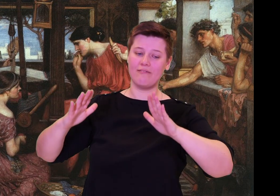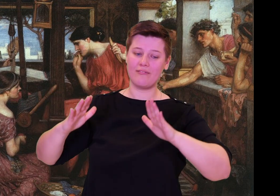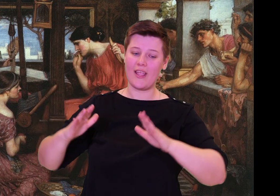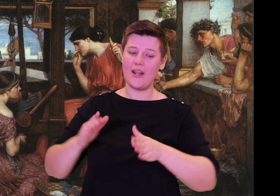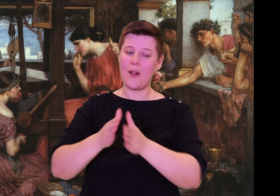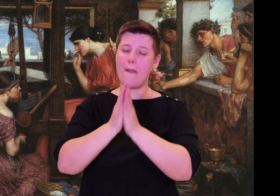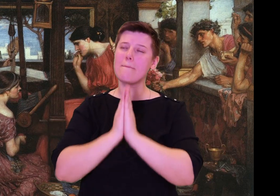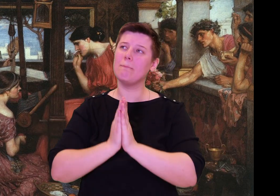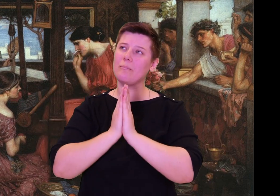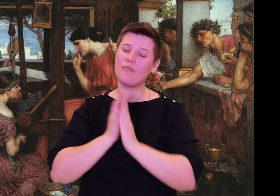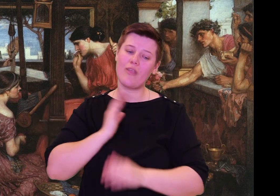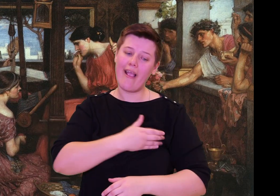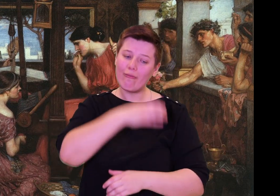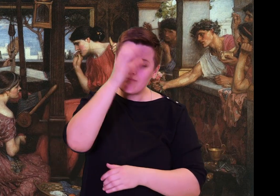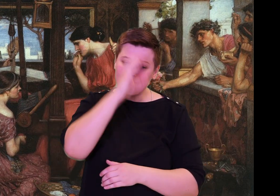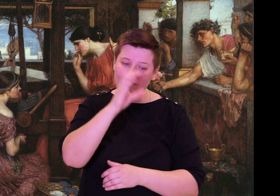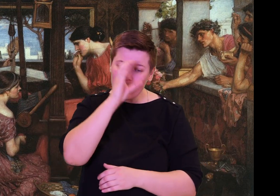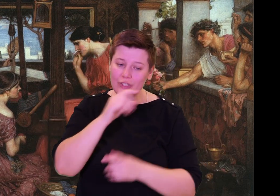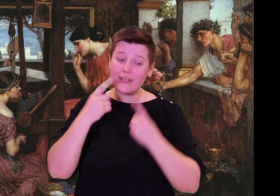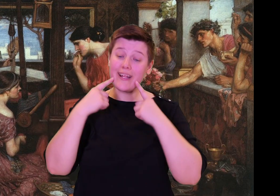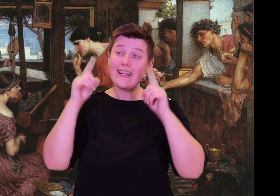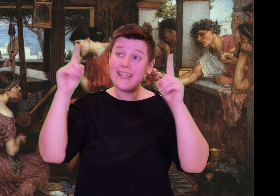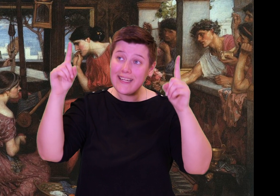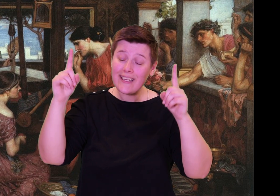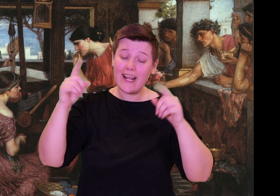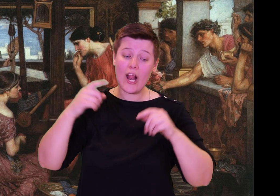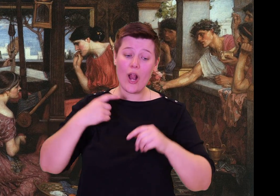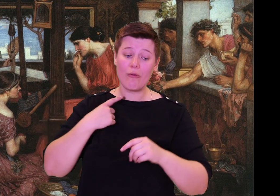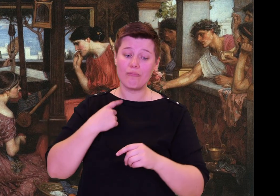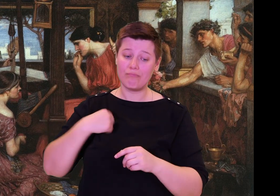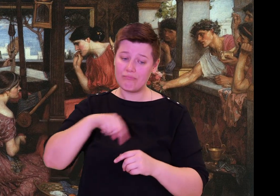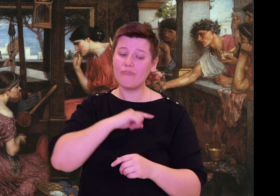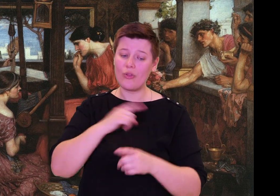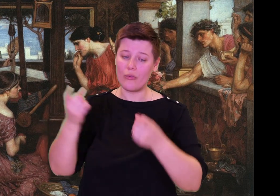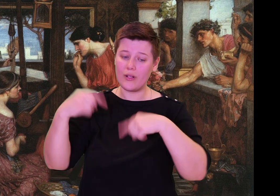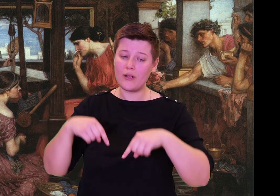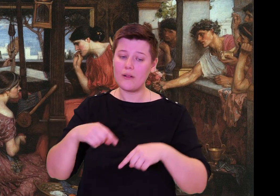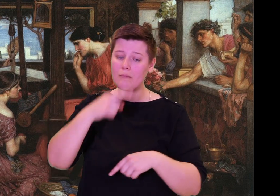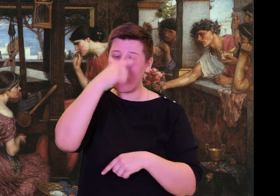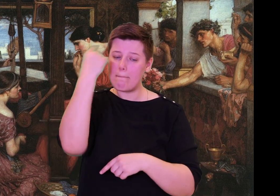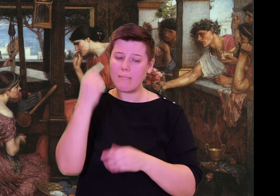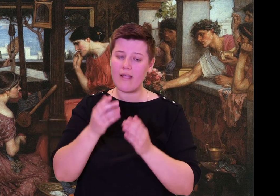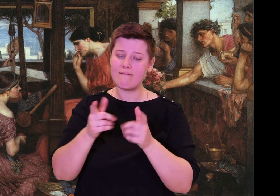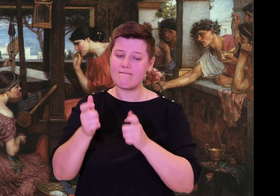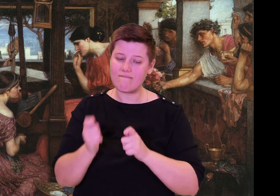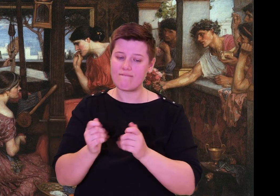do not refuse to grant our prayer; may all these things come true. Bring fame to